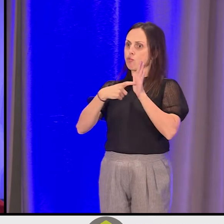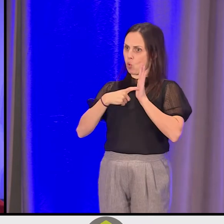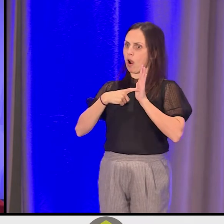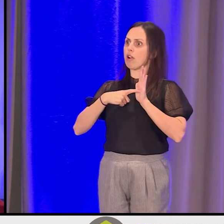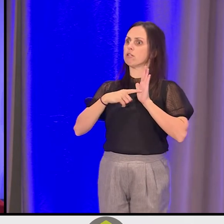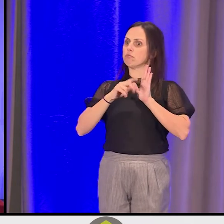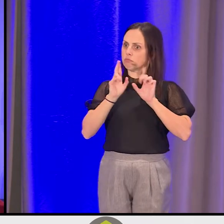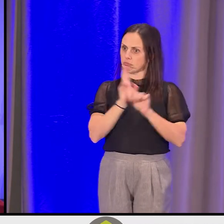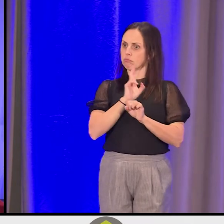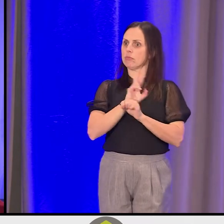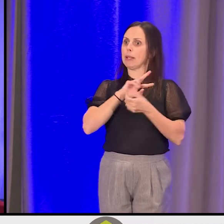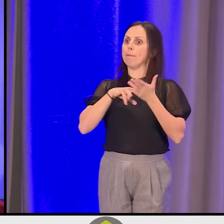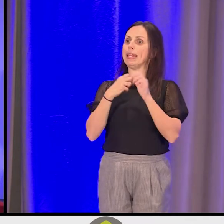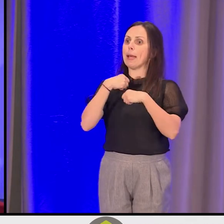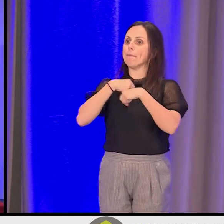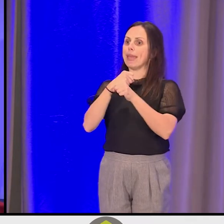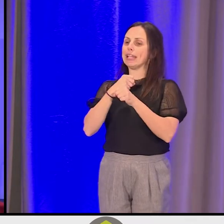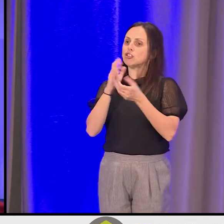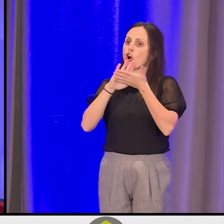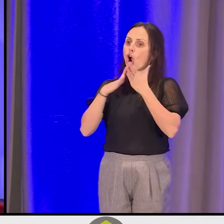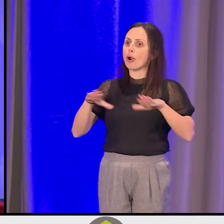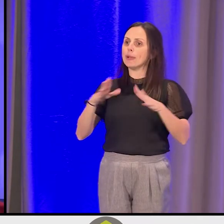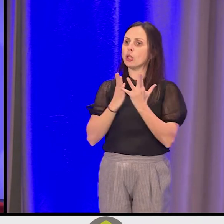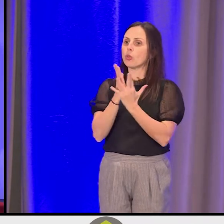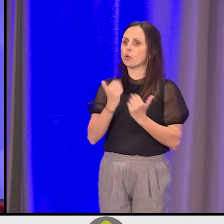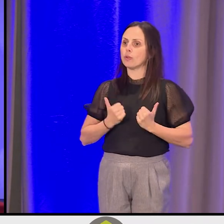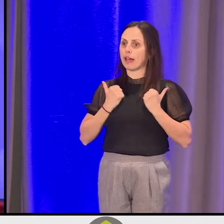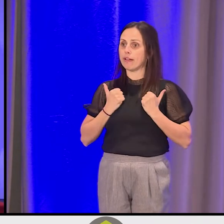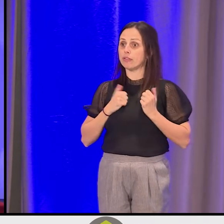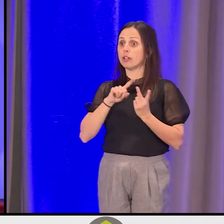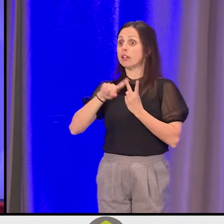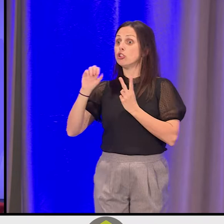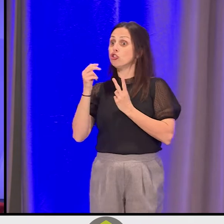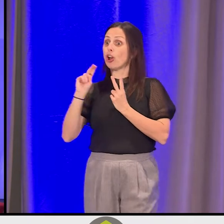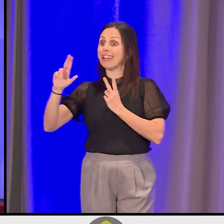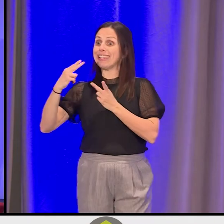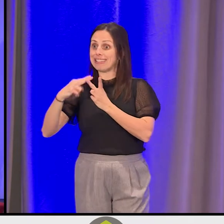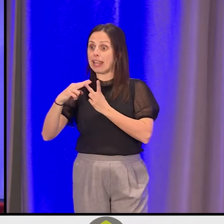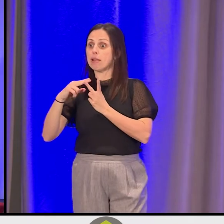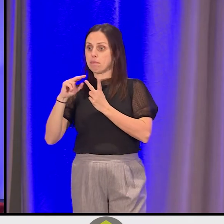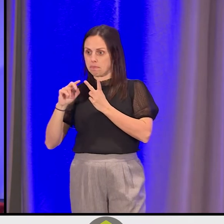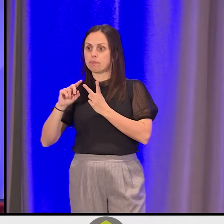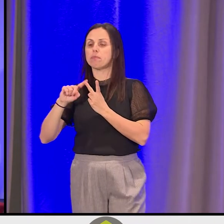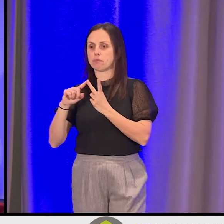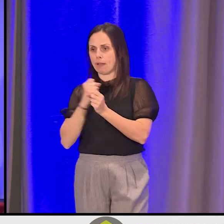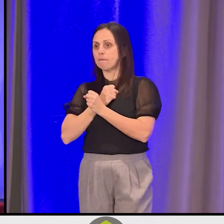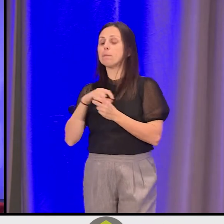And it means "makes harmony through love". And Shawn shared his name, which is “Ah up wa eek”. It's his sixth name.